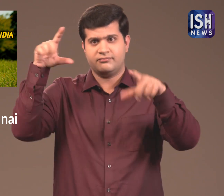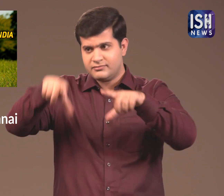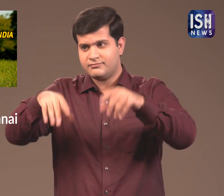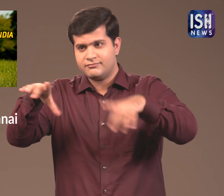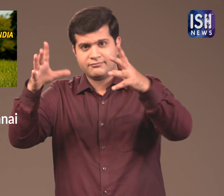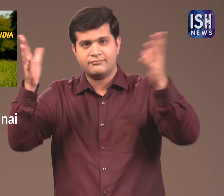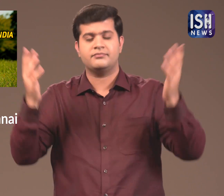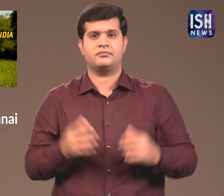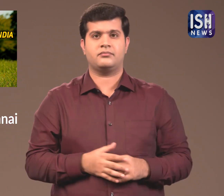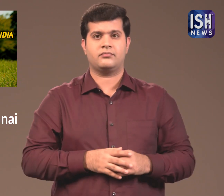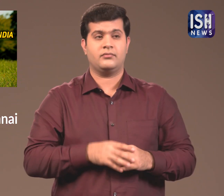So people can grow trees.